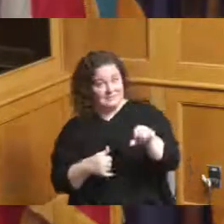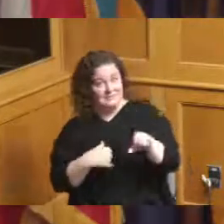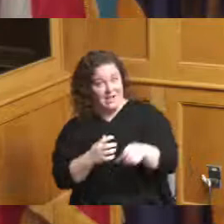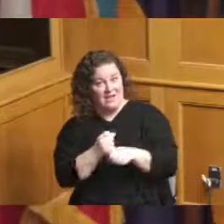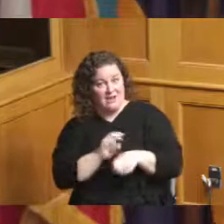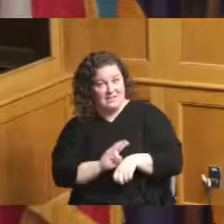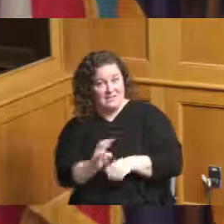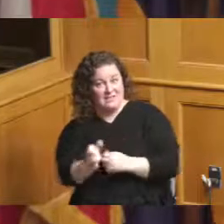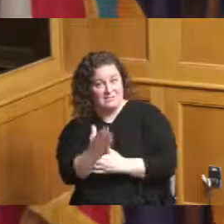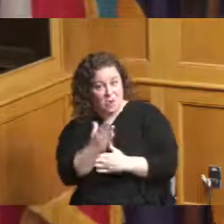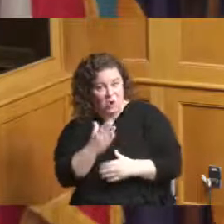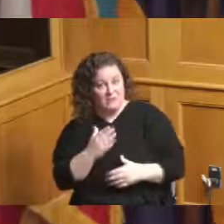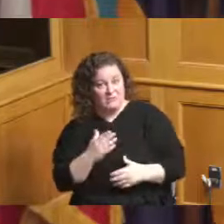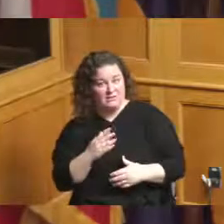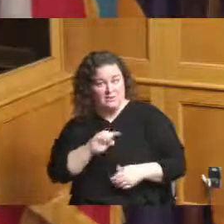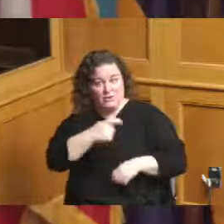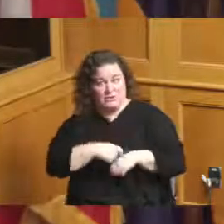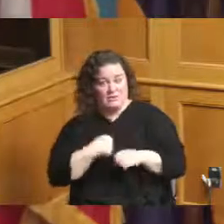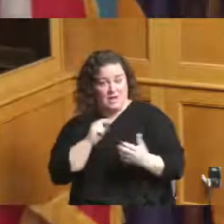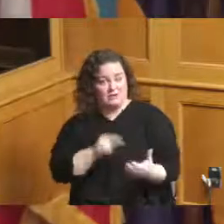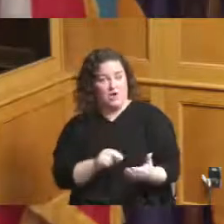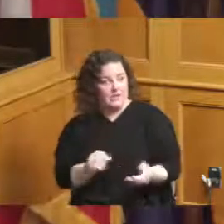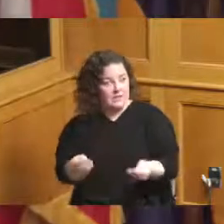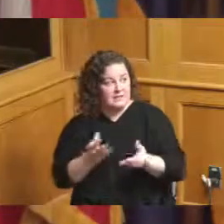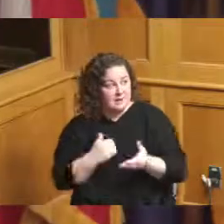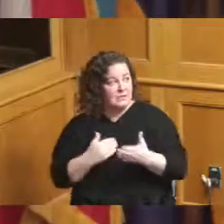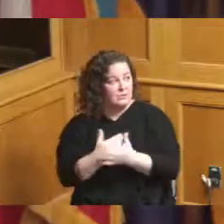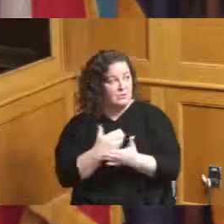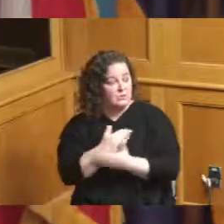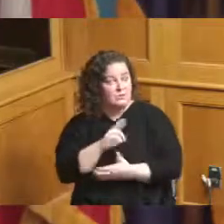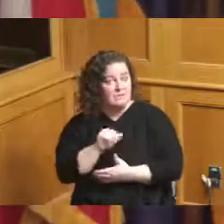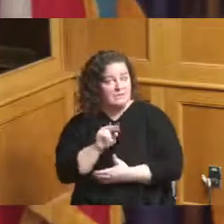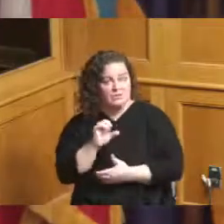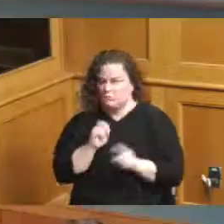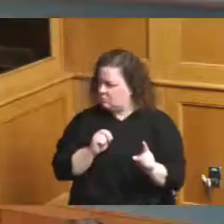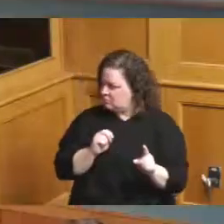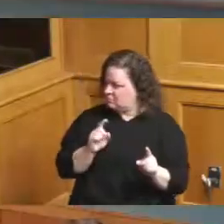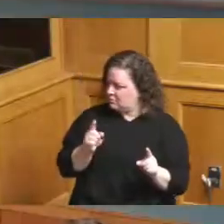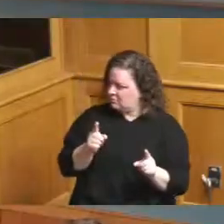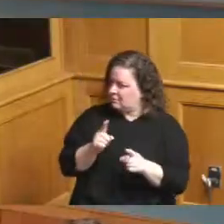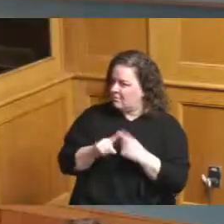kept saying it's another revision it's another we kept revising it but did you see the initial one